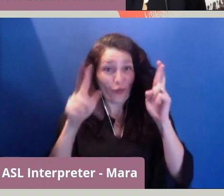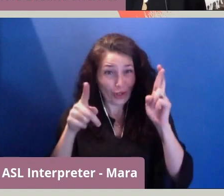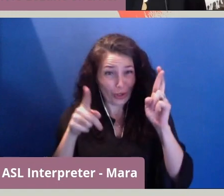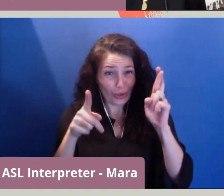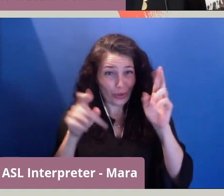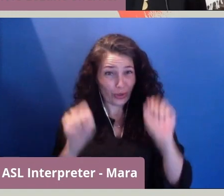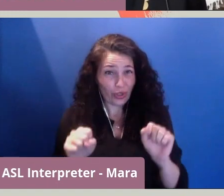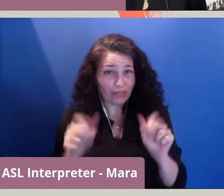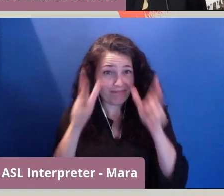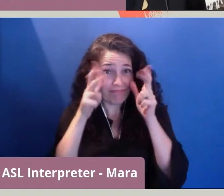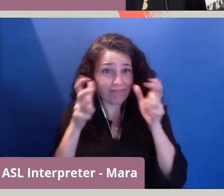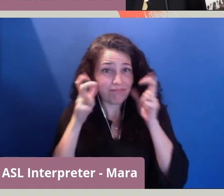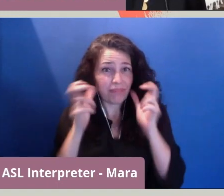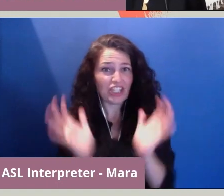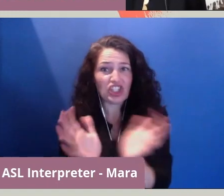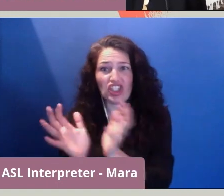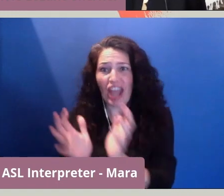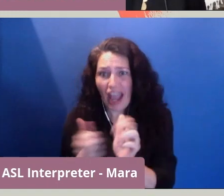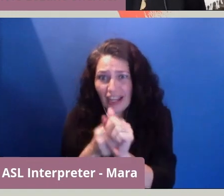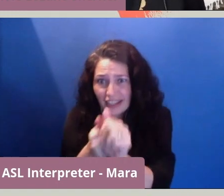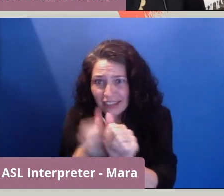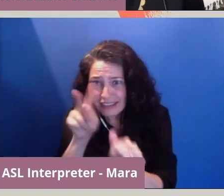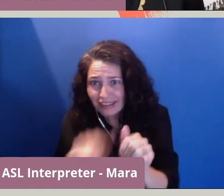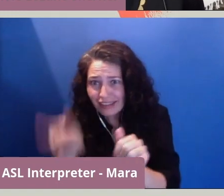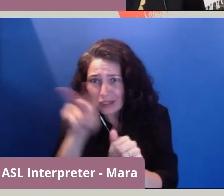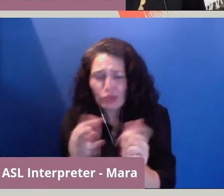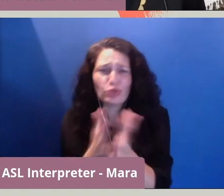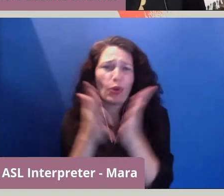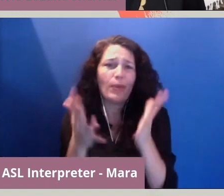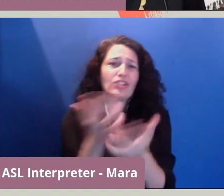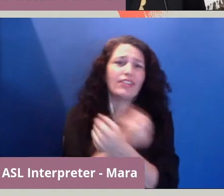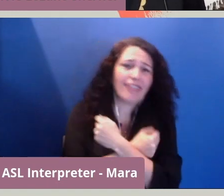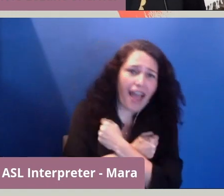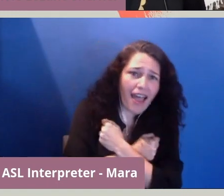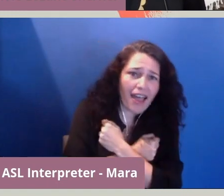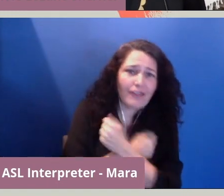There's so much love and appreciation.